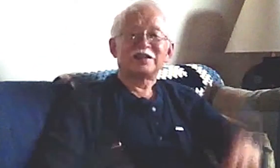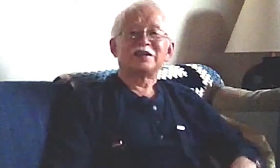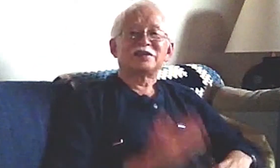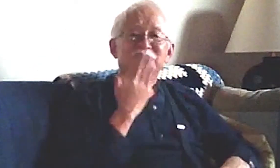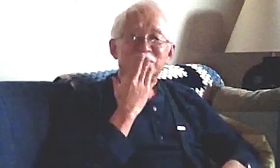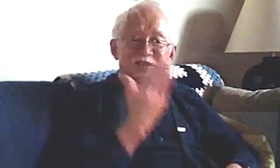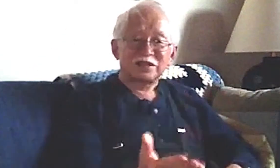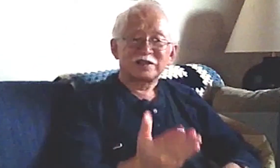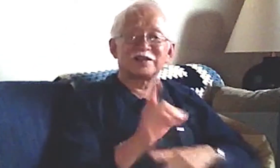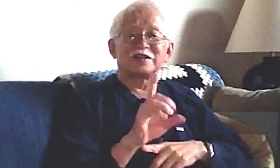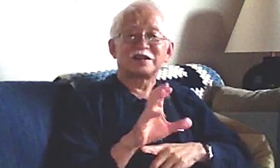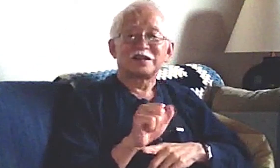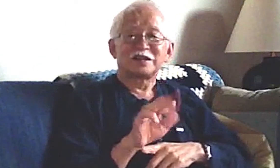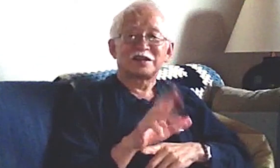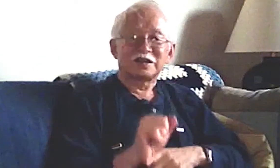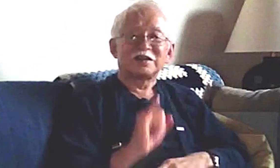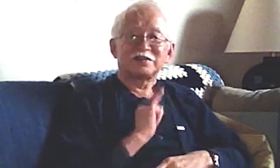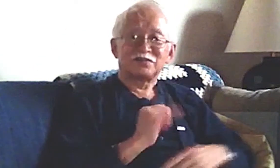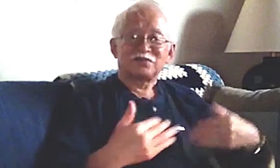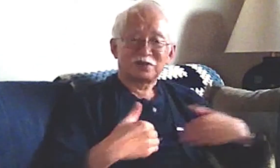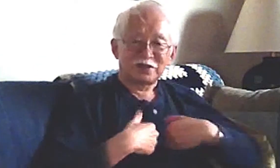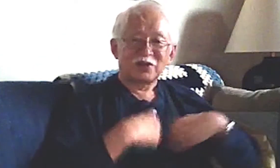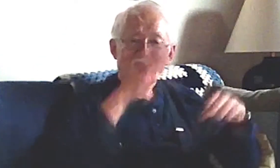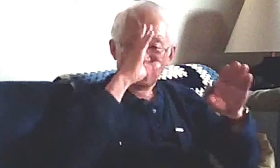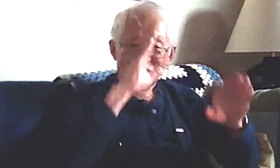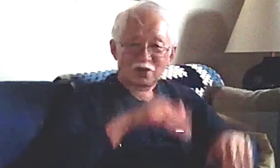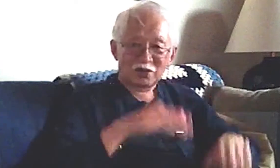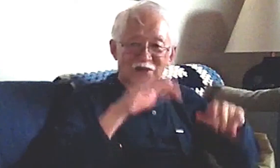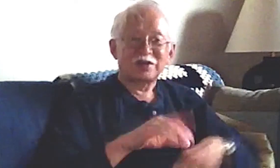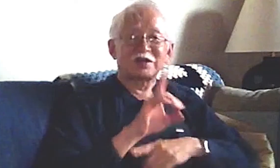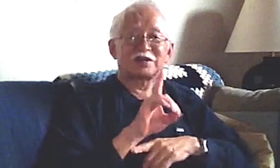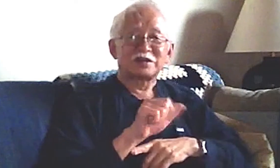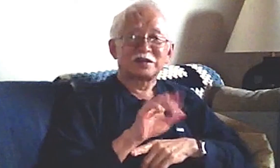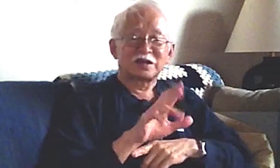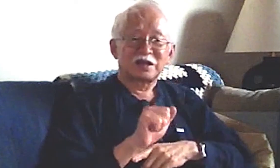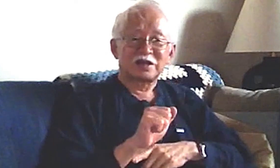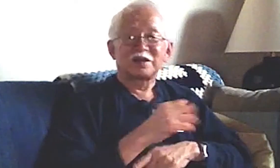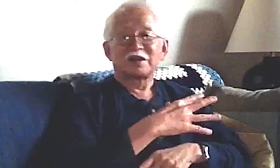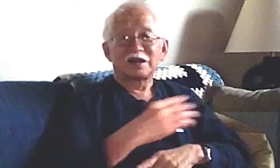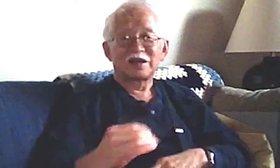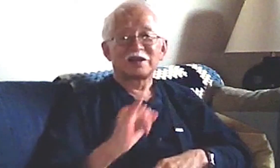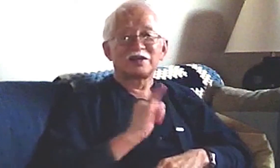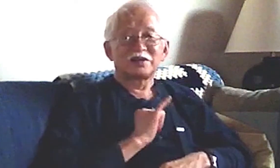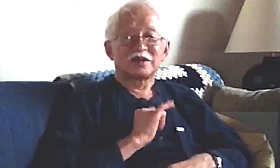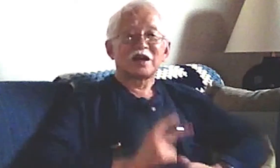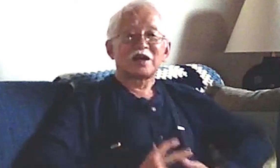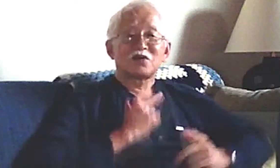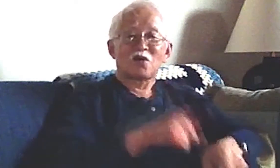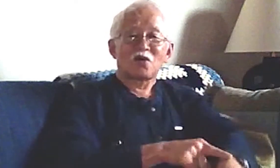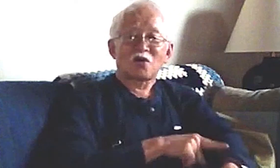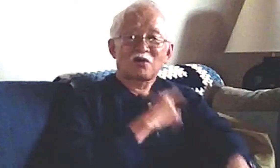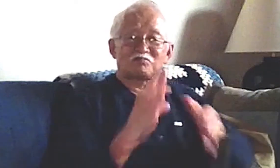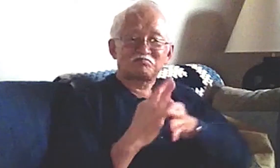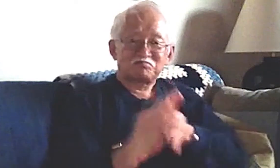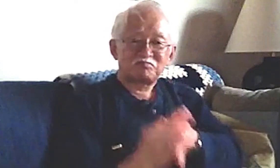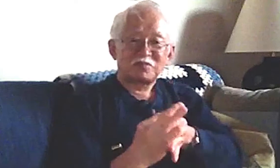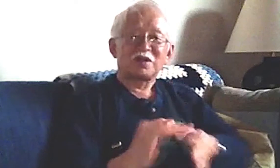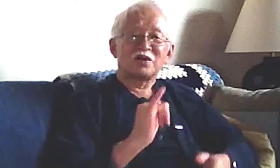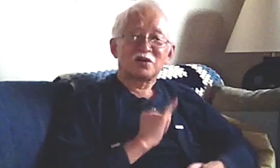“Because of DCARA I have hope, and what I know will be a life-long connection to caring DCARA staff.”